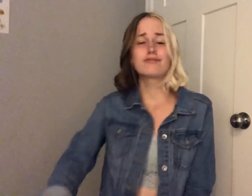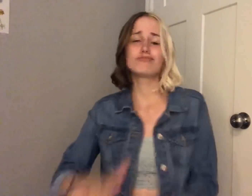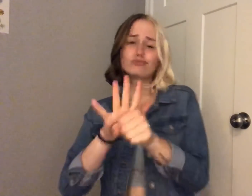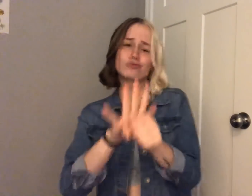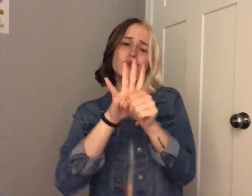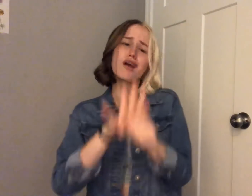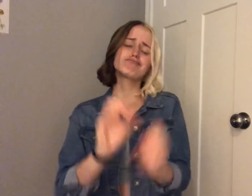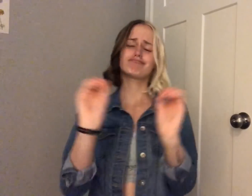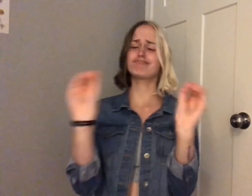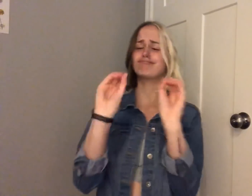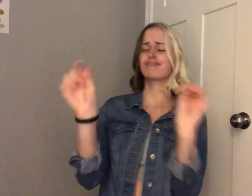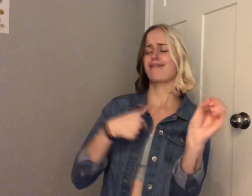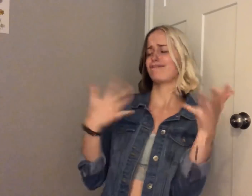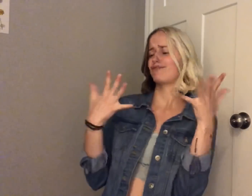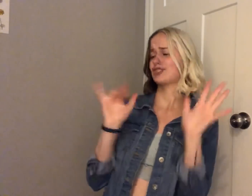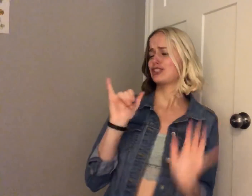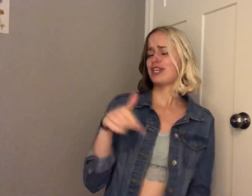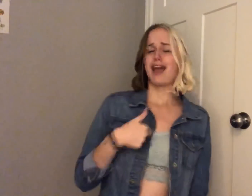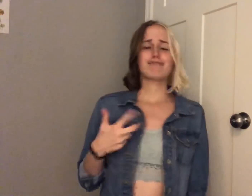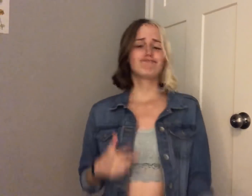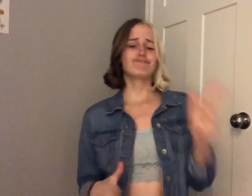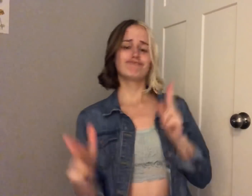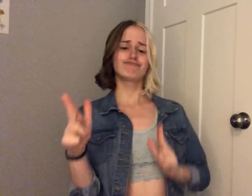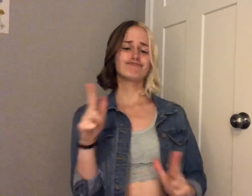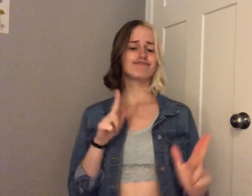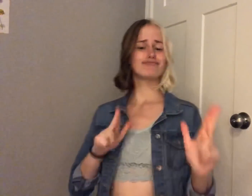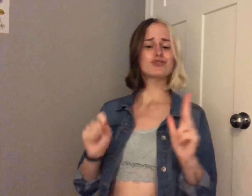I'm like a Marlboro man so I kick on back